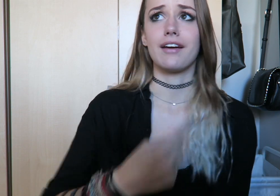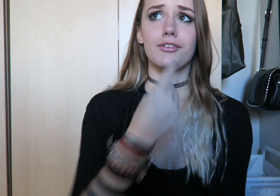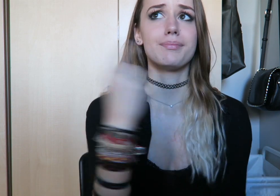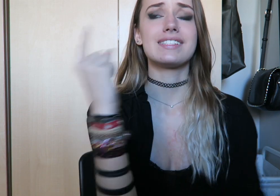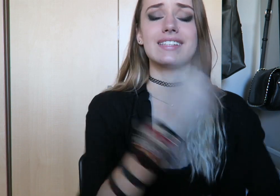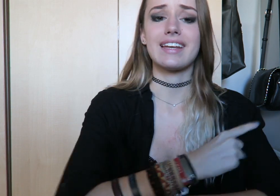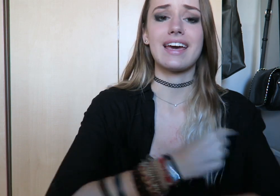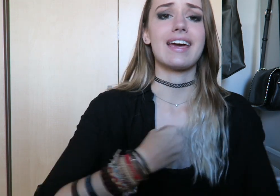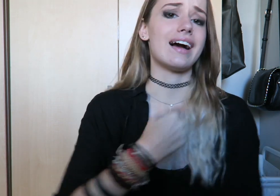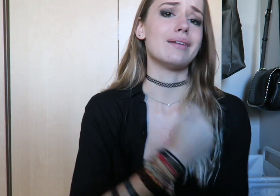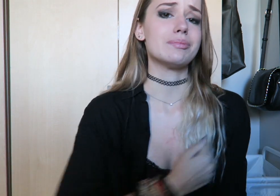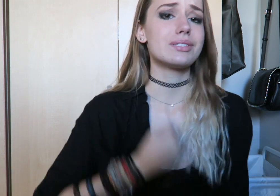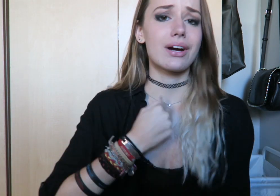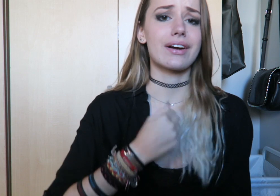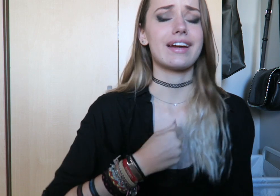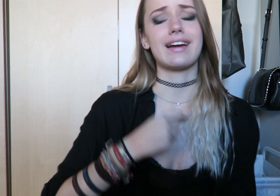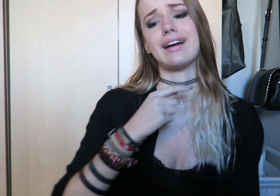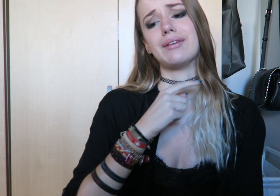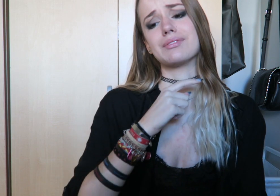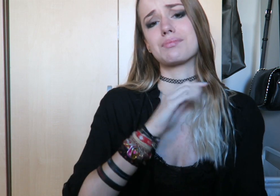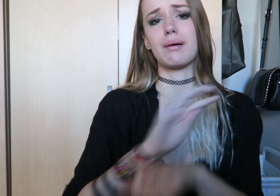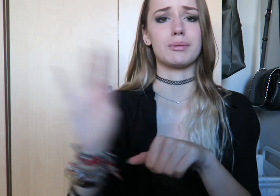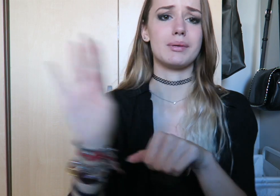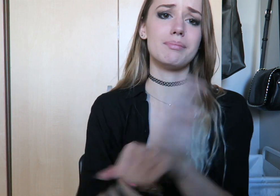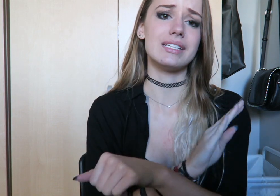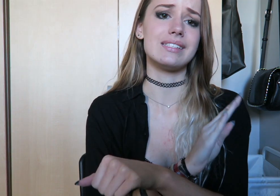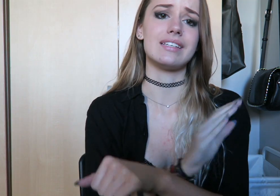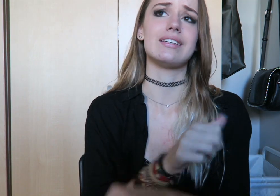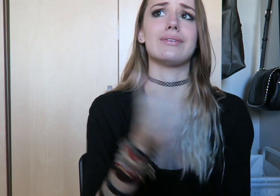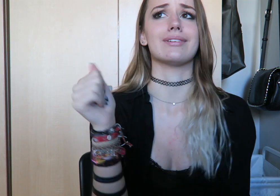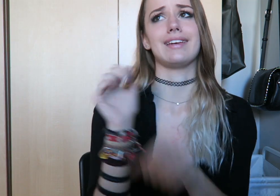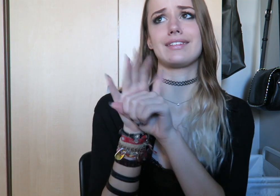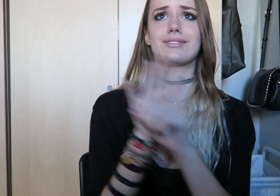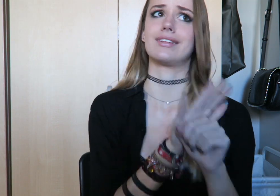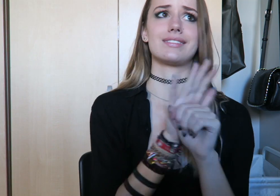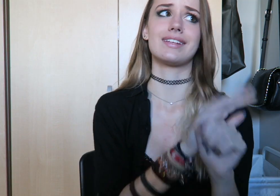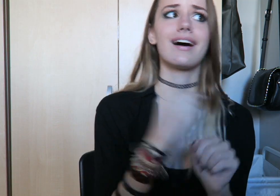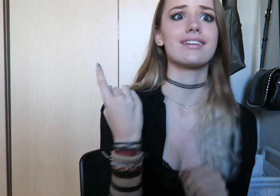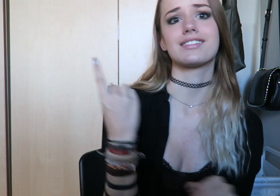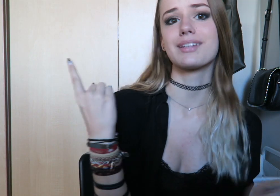If I ever miss a day, I'm sorry. I was probably busy or stressed out or something.